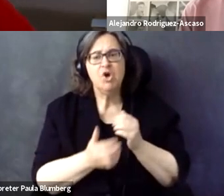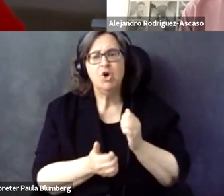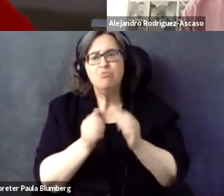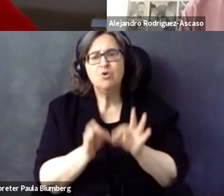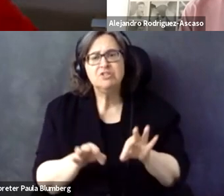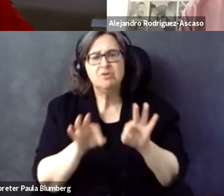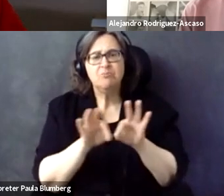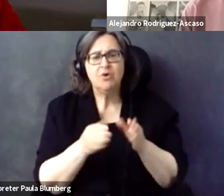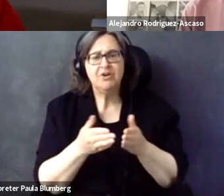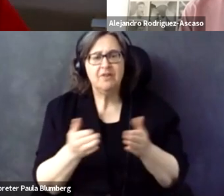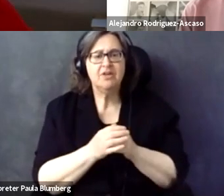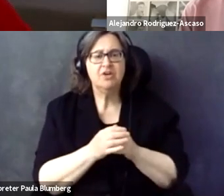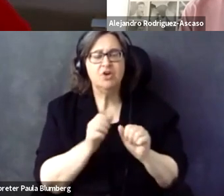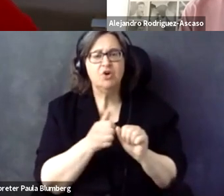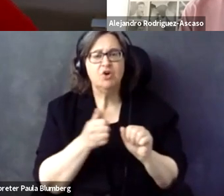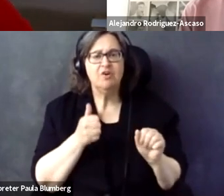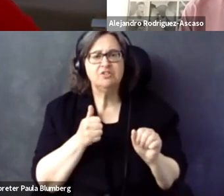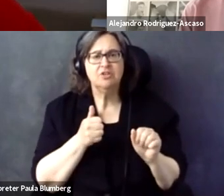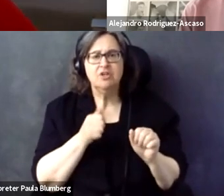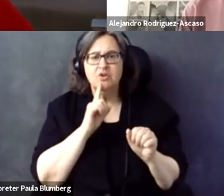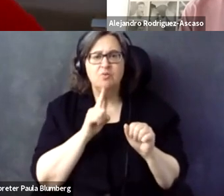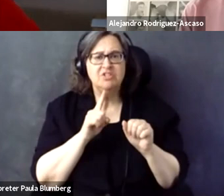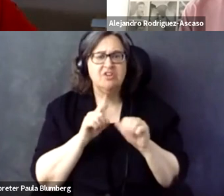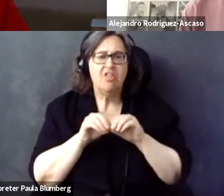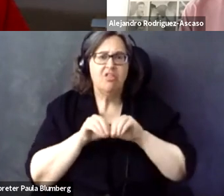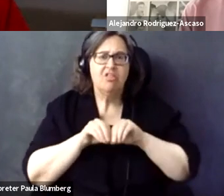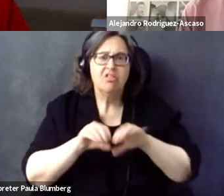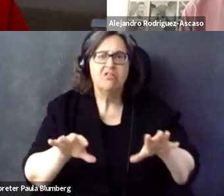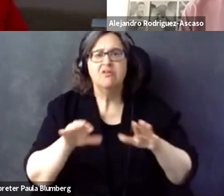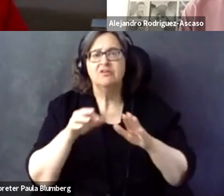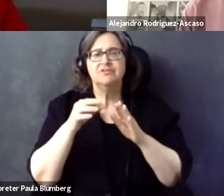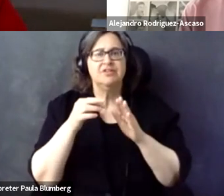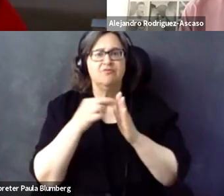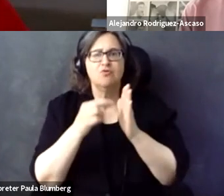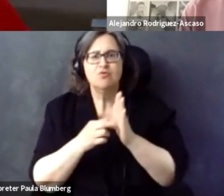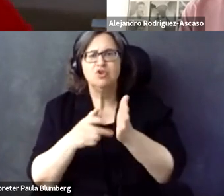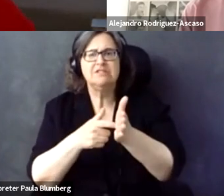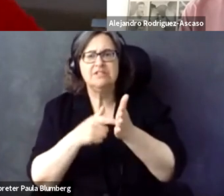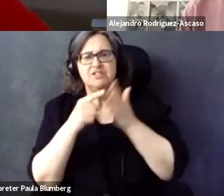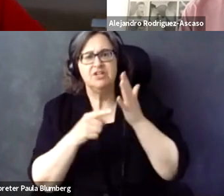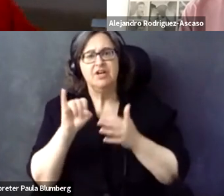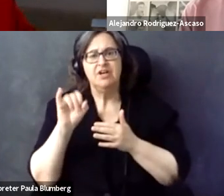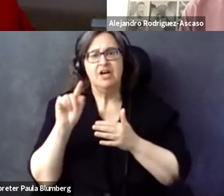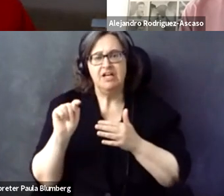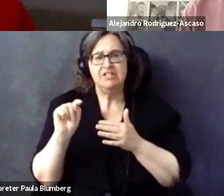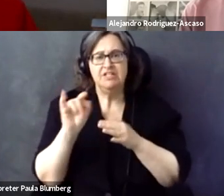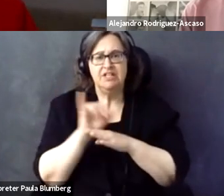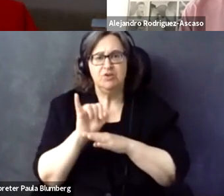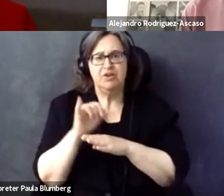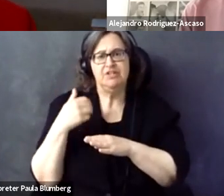and regulation oriented. But honestly, I think the most important thing is to avoid proliferation